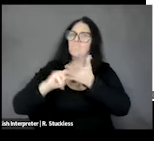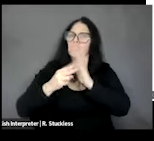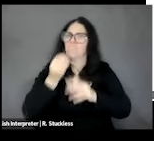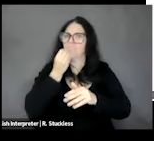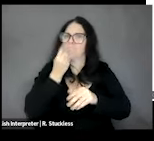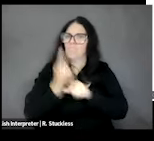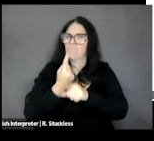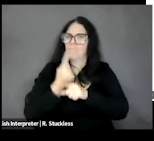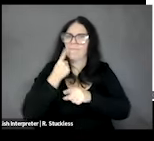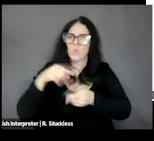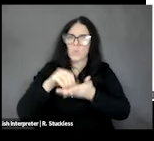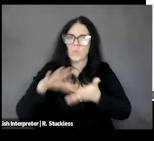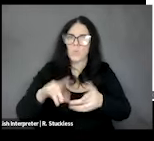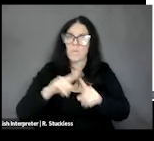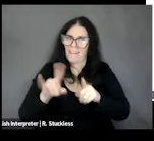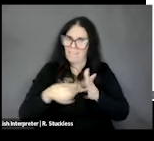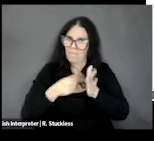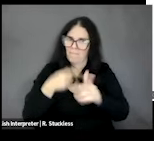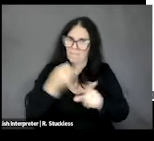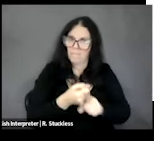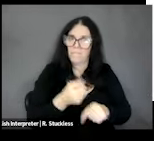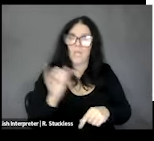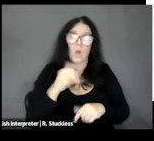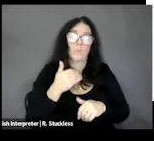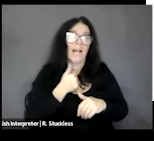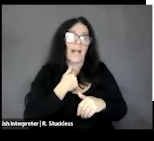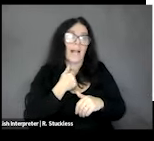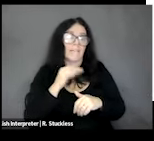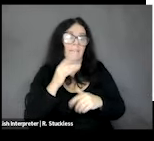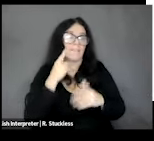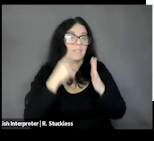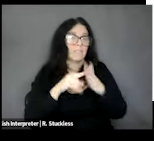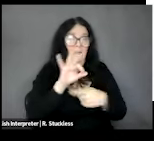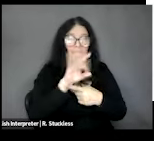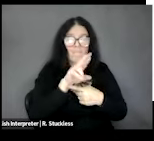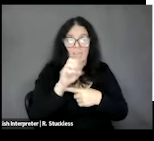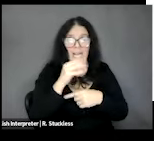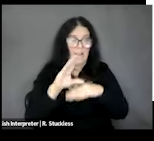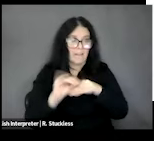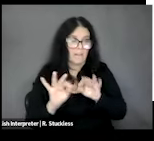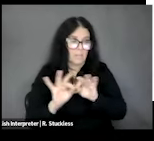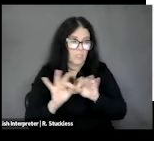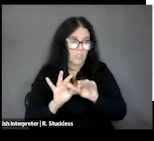free and reduced lunch programs for students, for example. A lot of advocates are